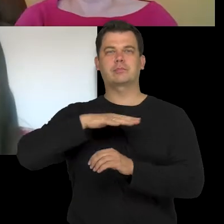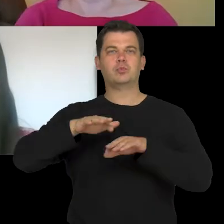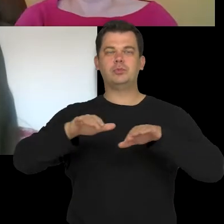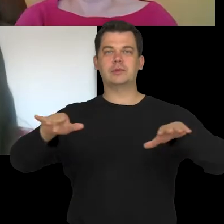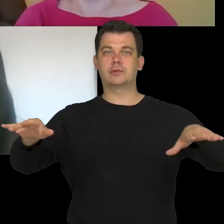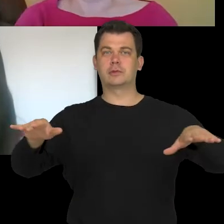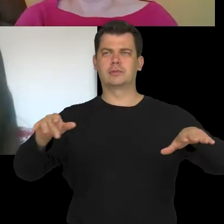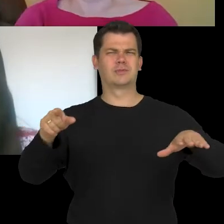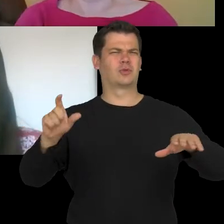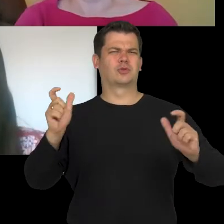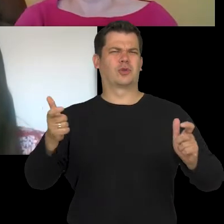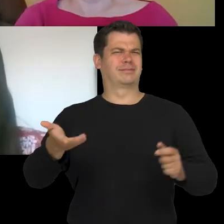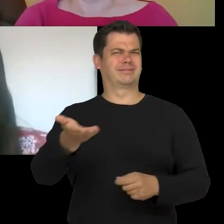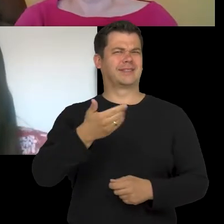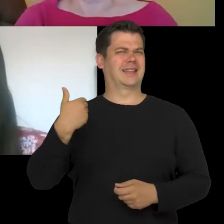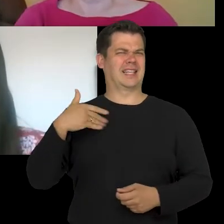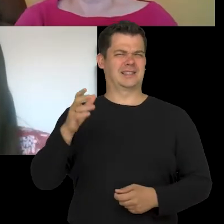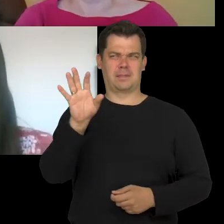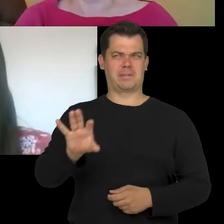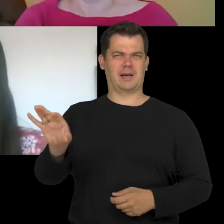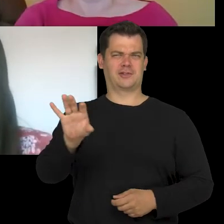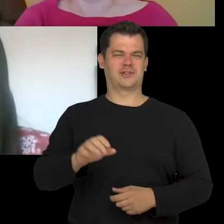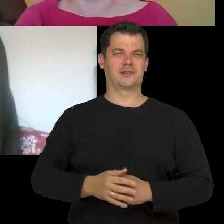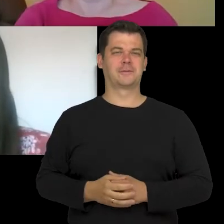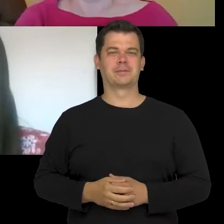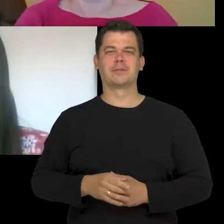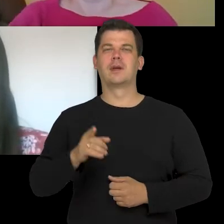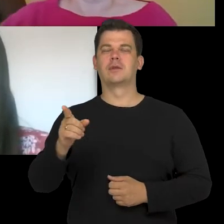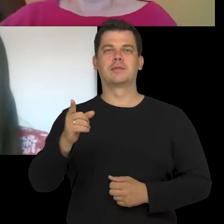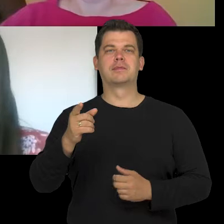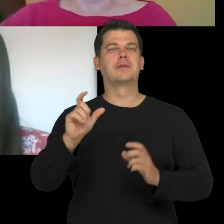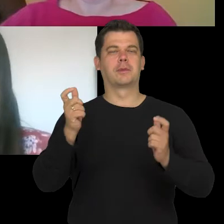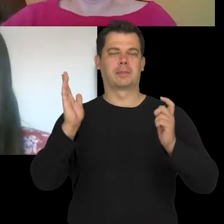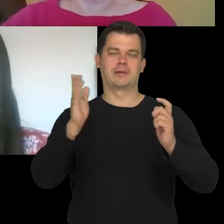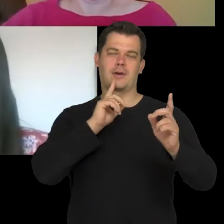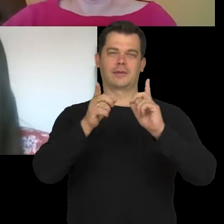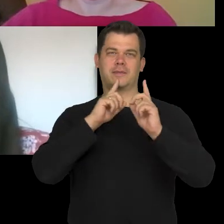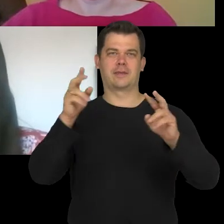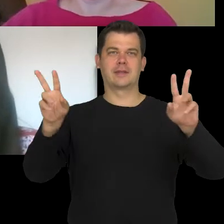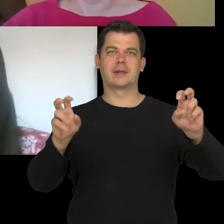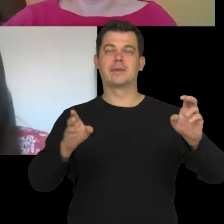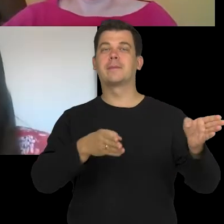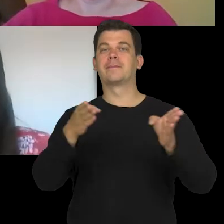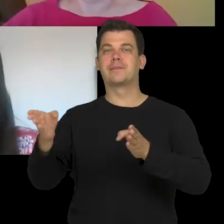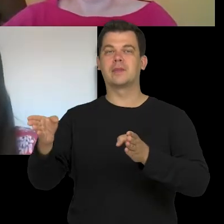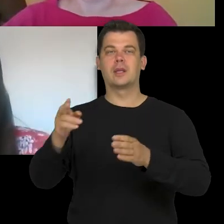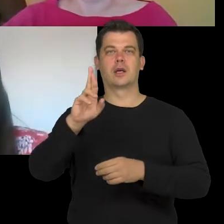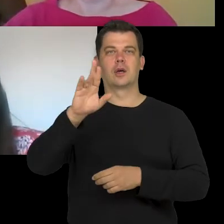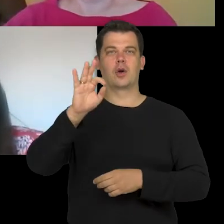so things, that we don't want to look at in that space which is our today's topic. I also welcome Robert Rumas,